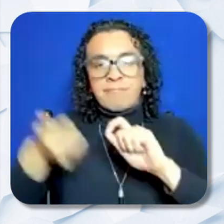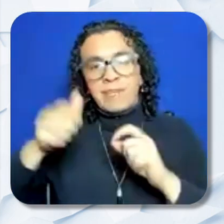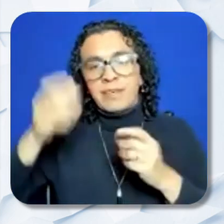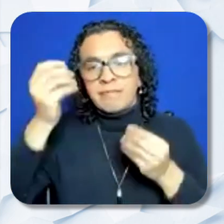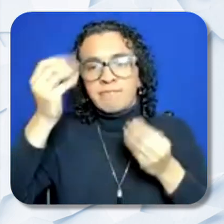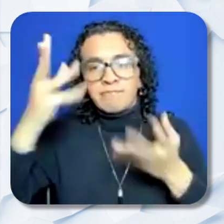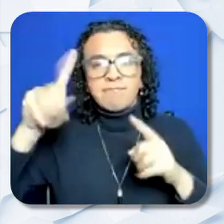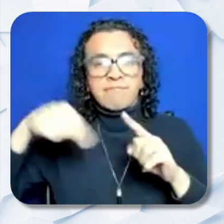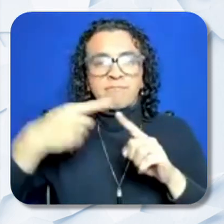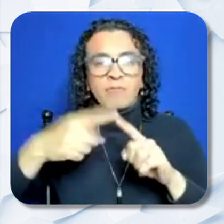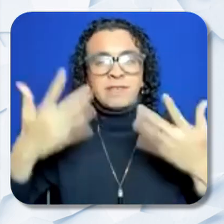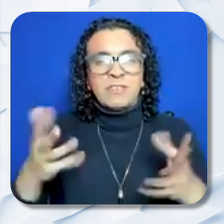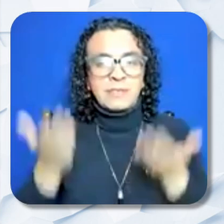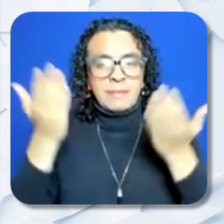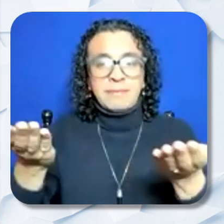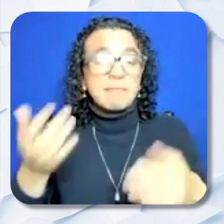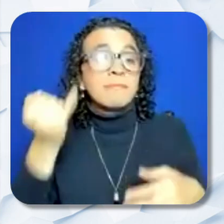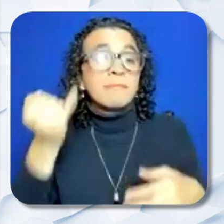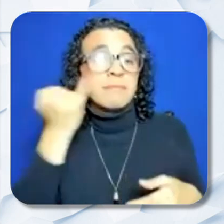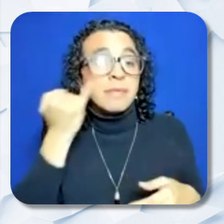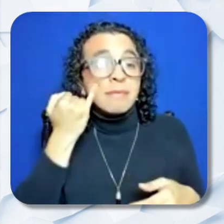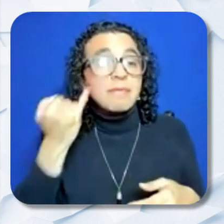Incomplete or late applications will not be considered.